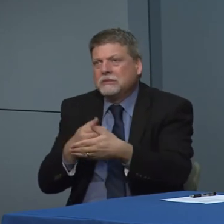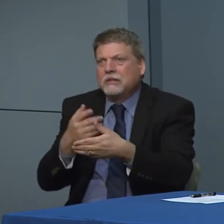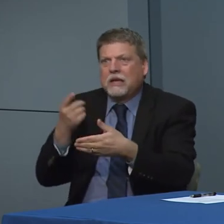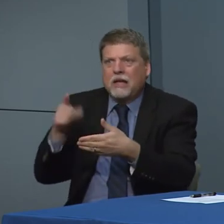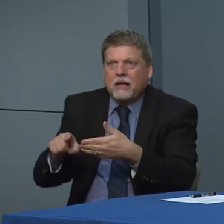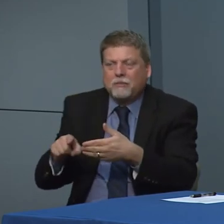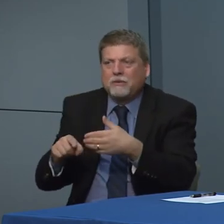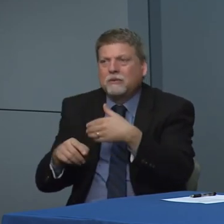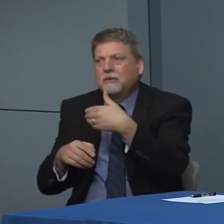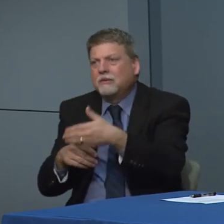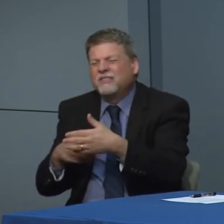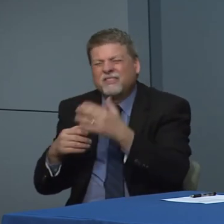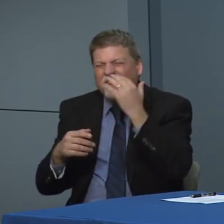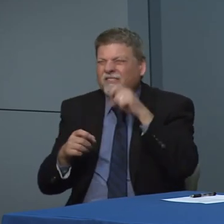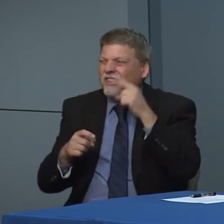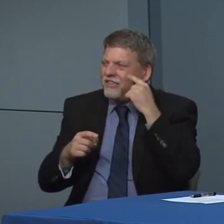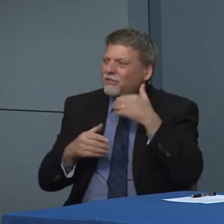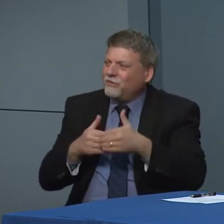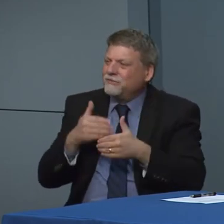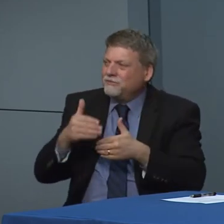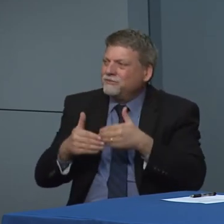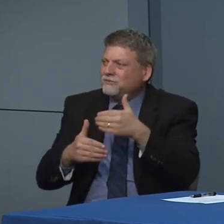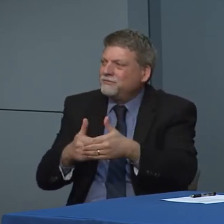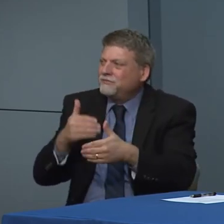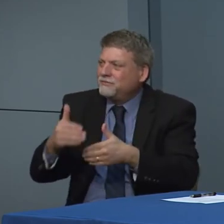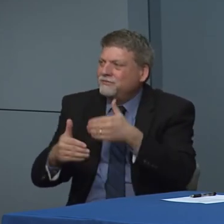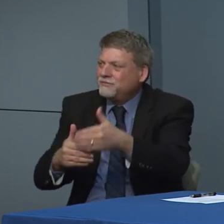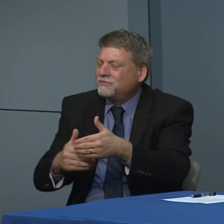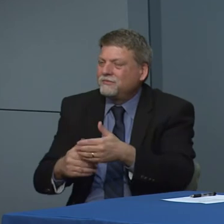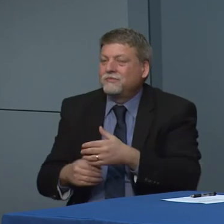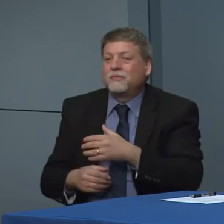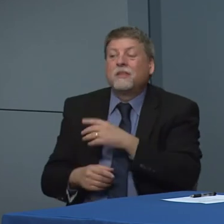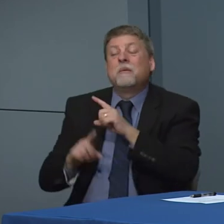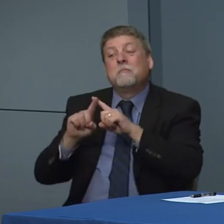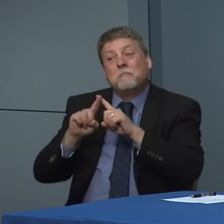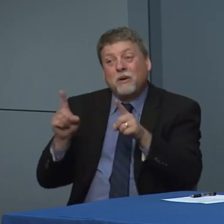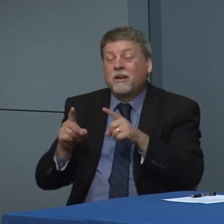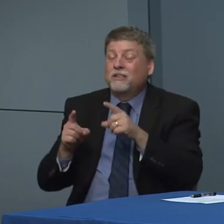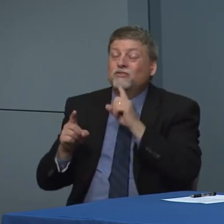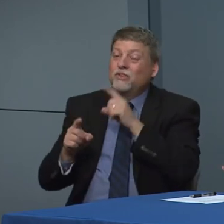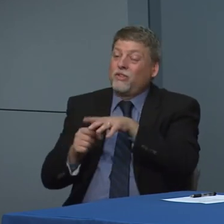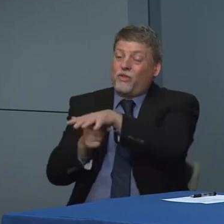is the the decision that individual. And municipalities